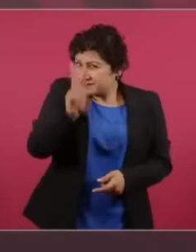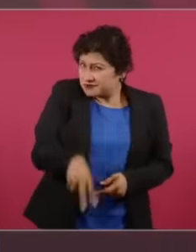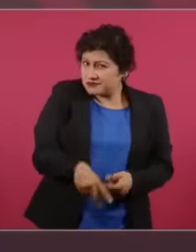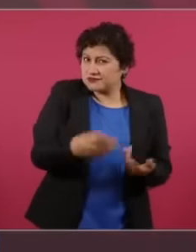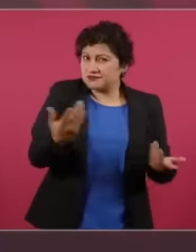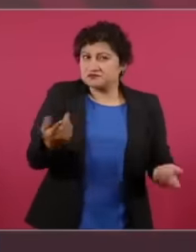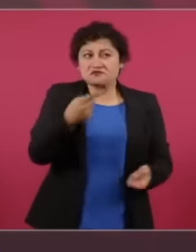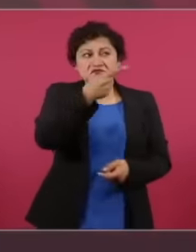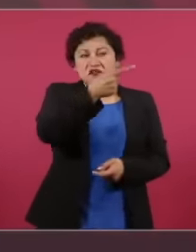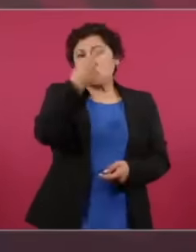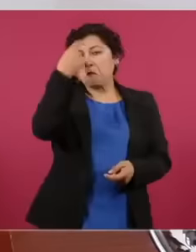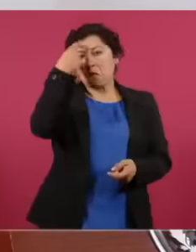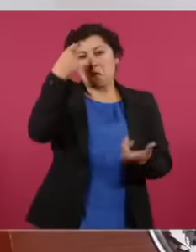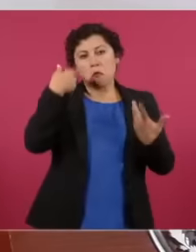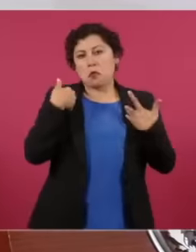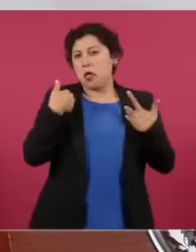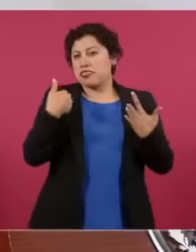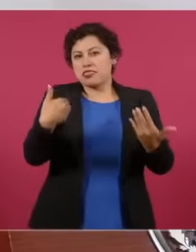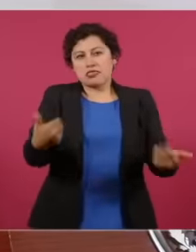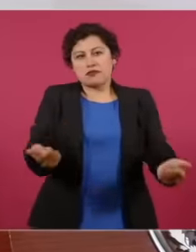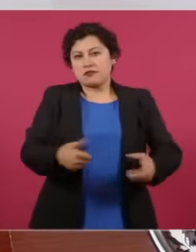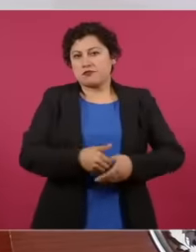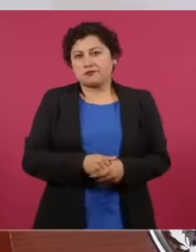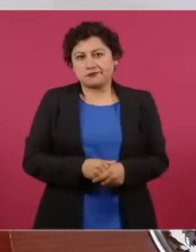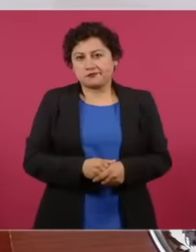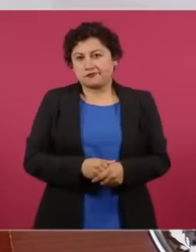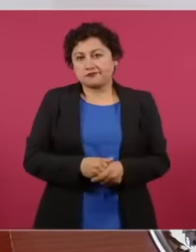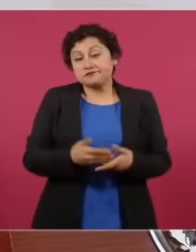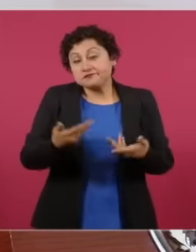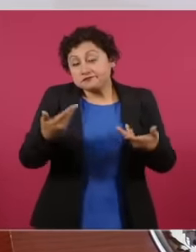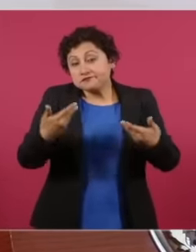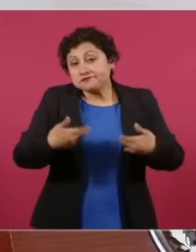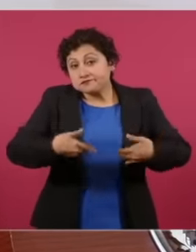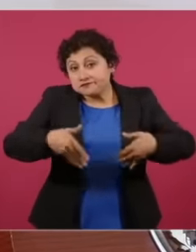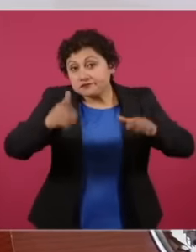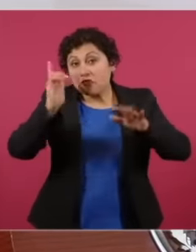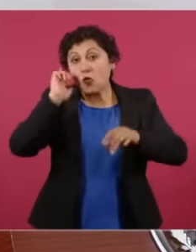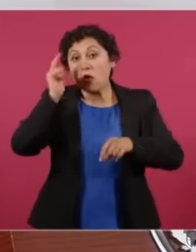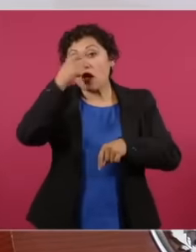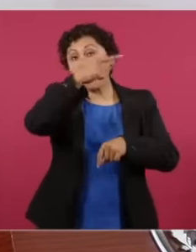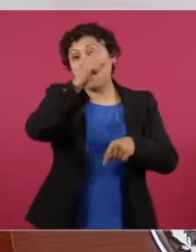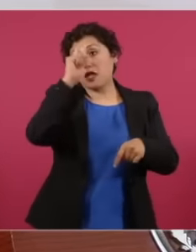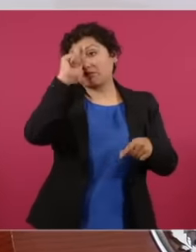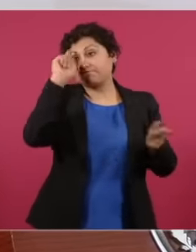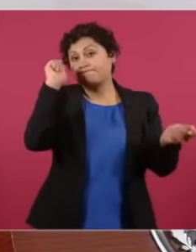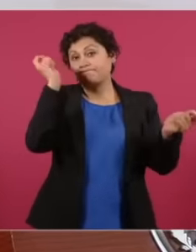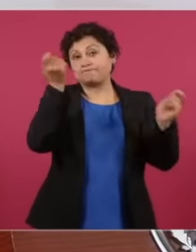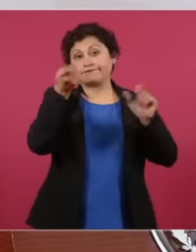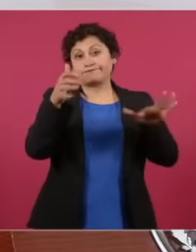they change that all